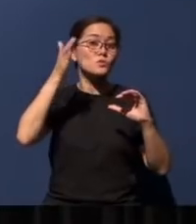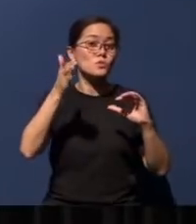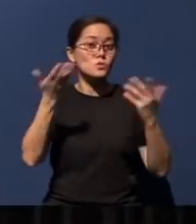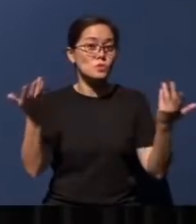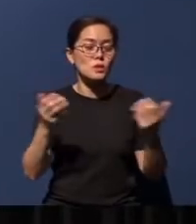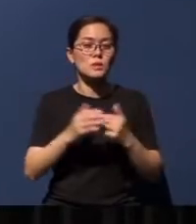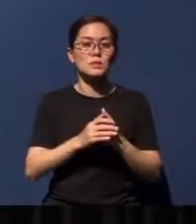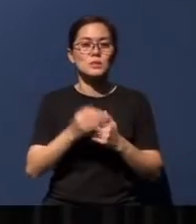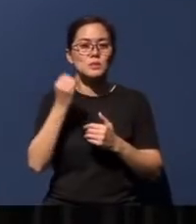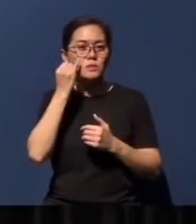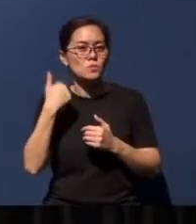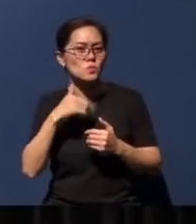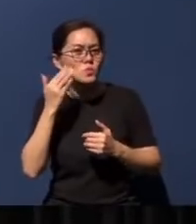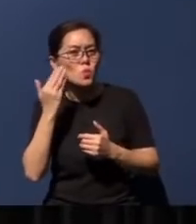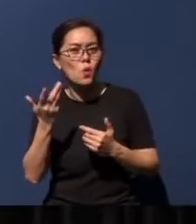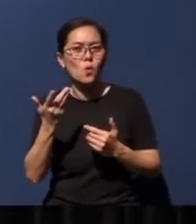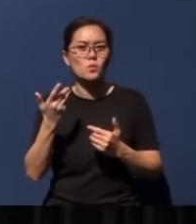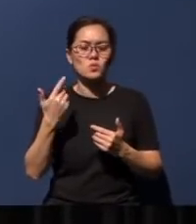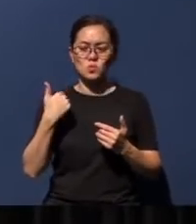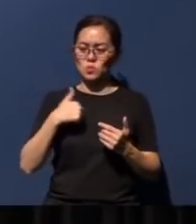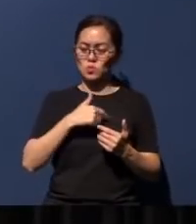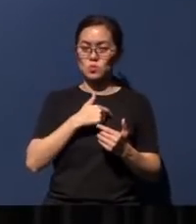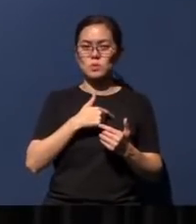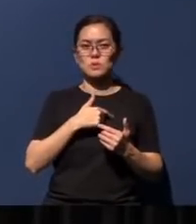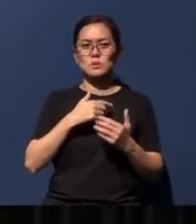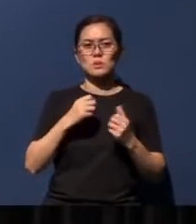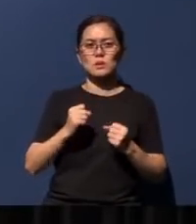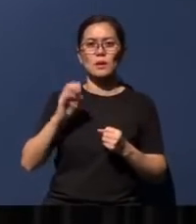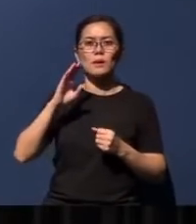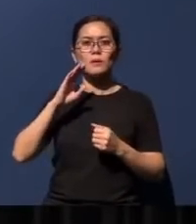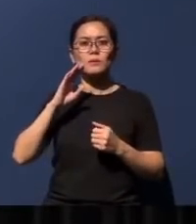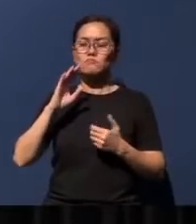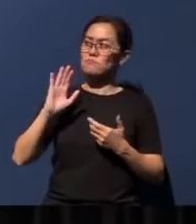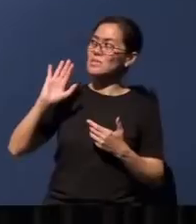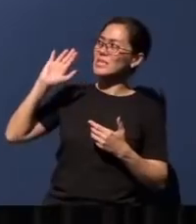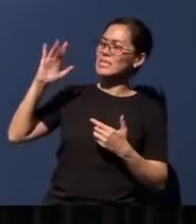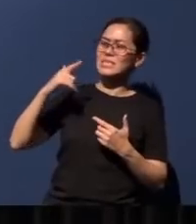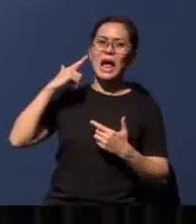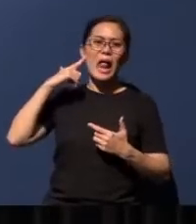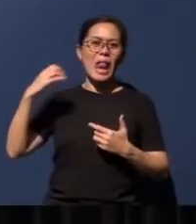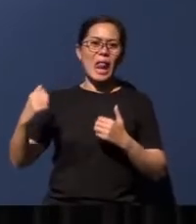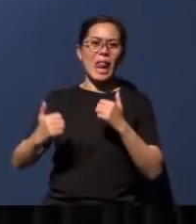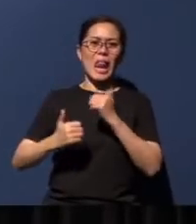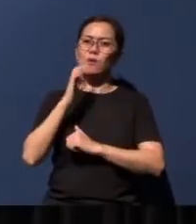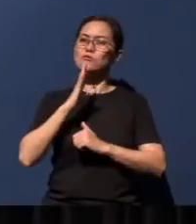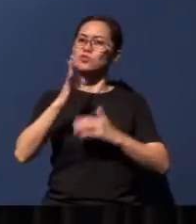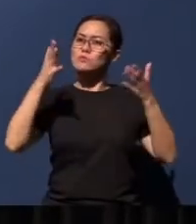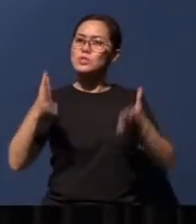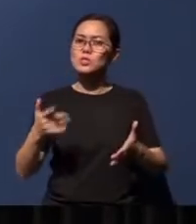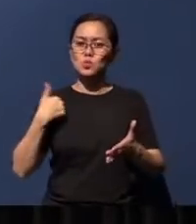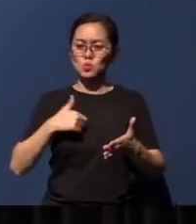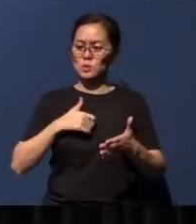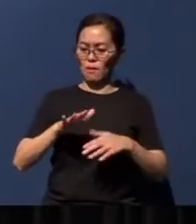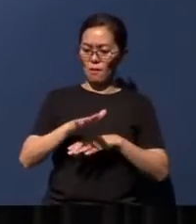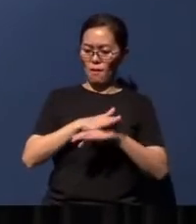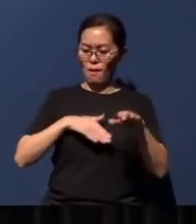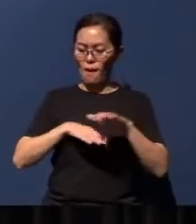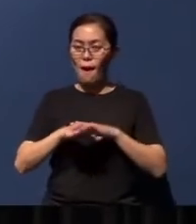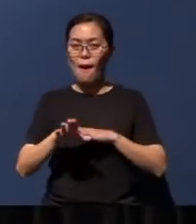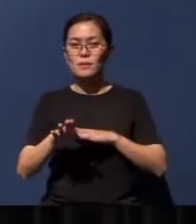could we not be His loudest mouthpiece, or the hands and legs where help is needed the most,